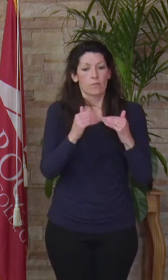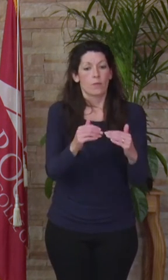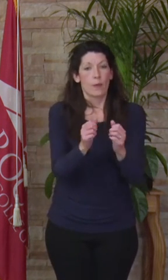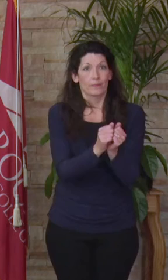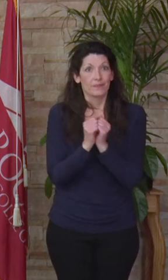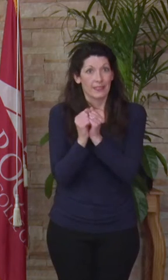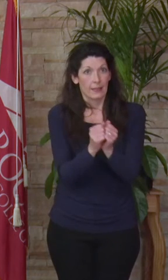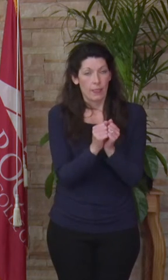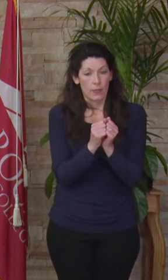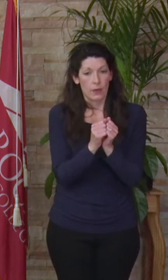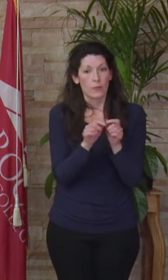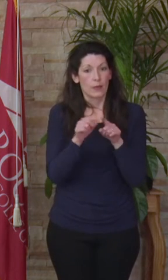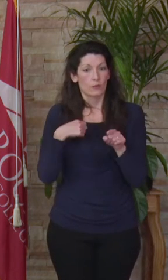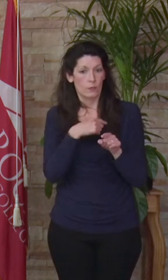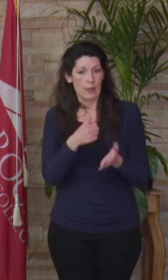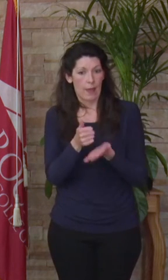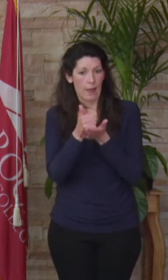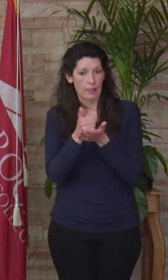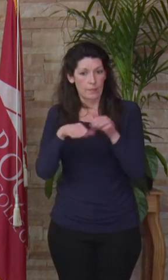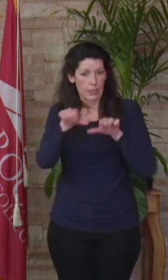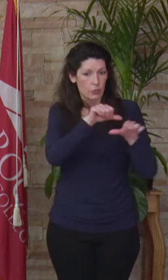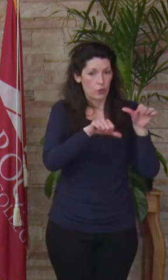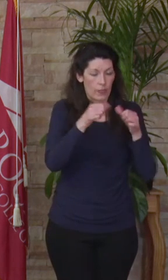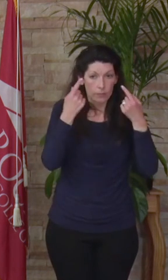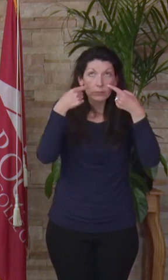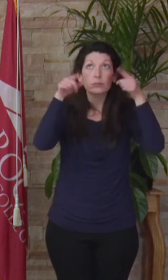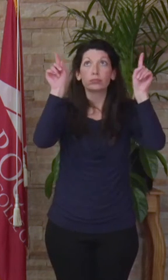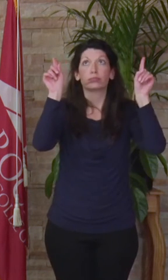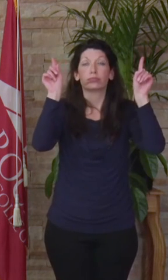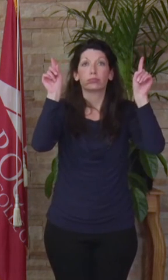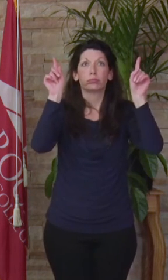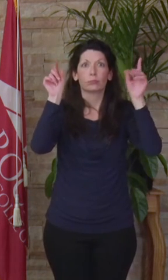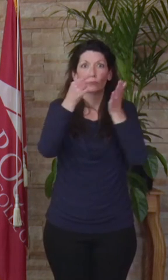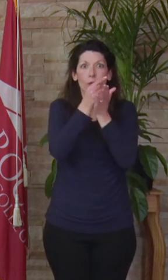as we have helped one another accomplish this extraordinary feat. Whether we transfer